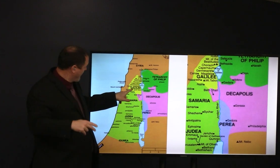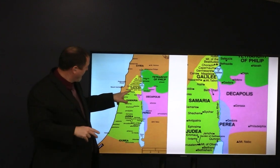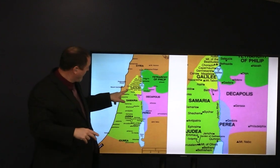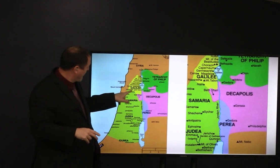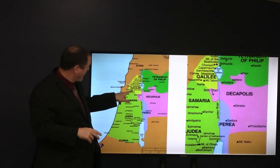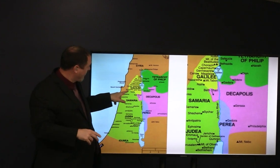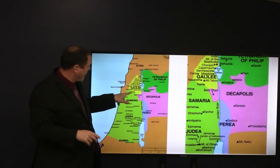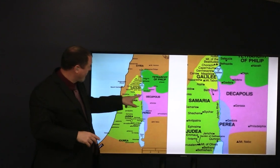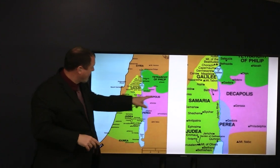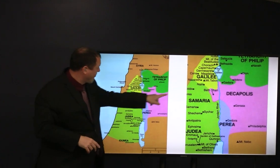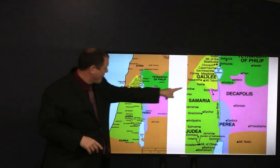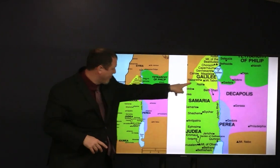in Nazareth